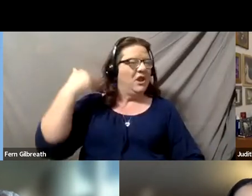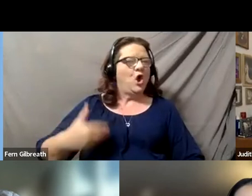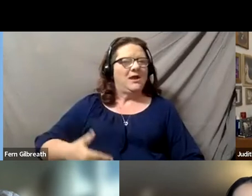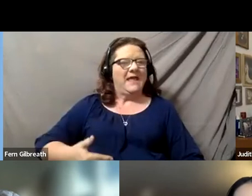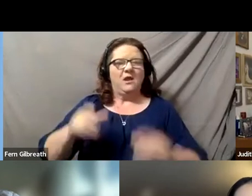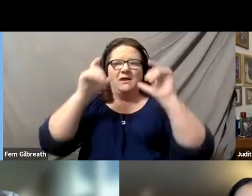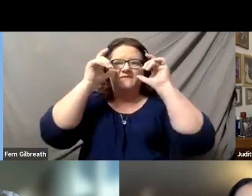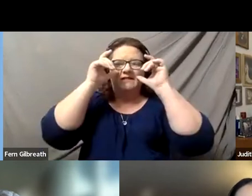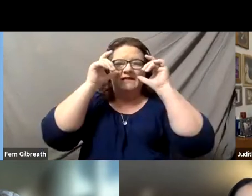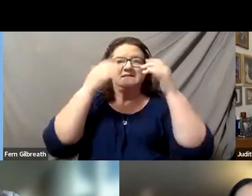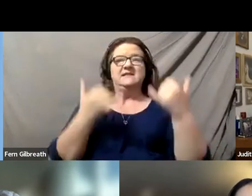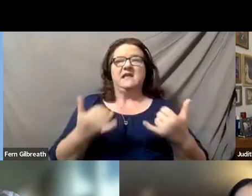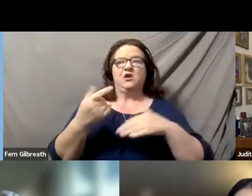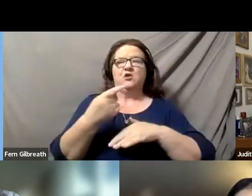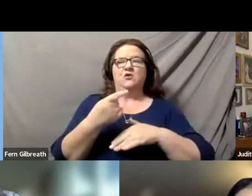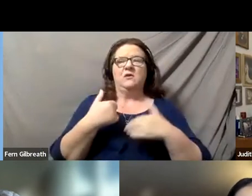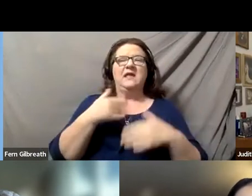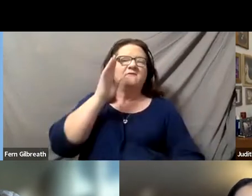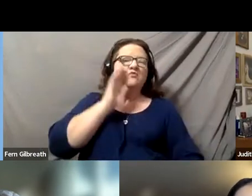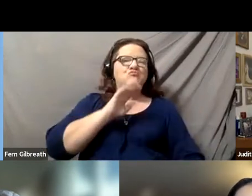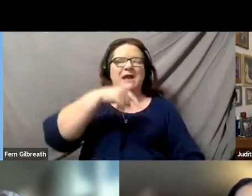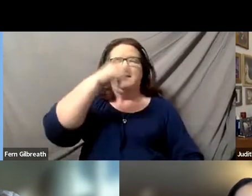I'm currently wearing a brown and black dress.